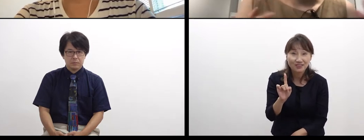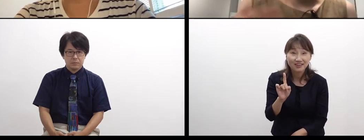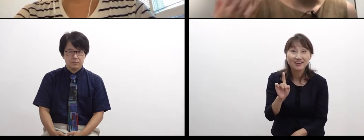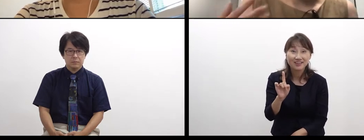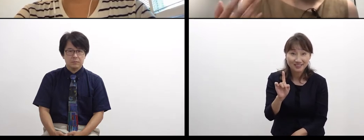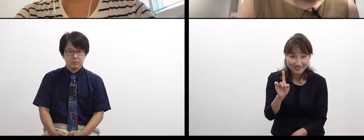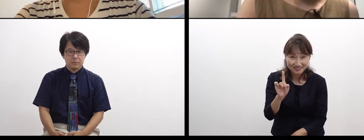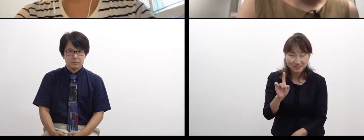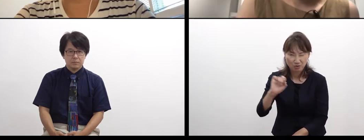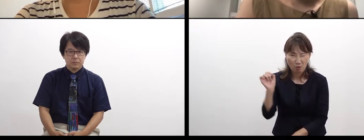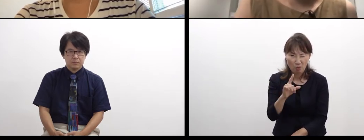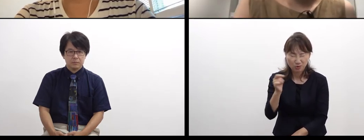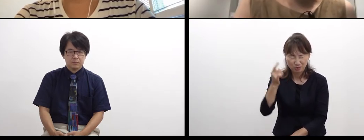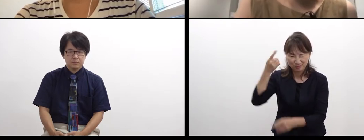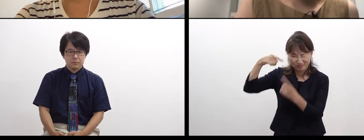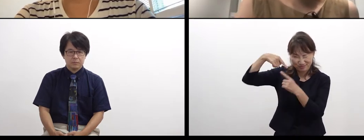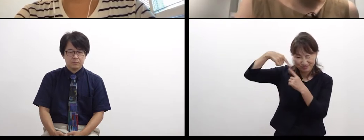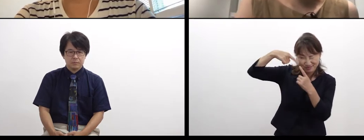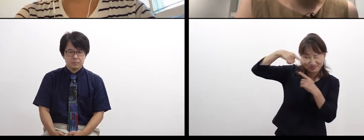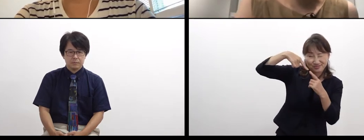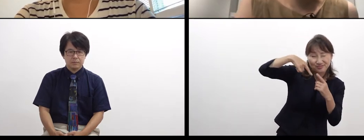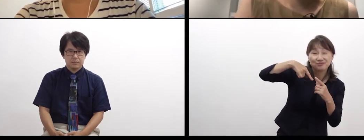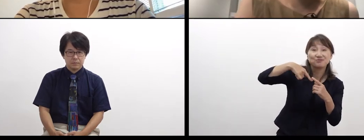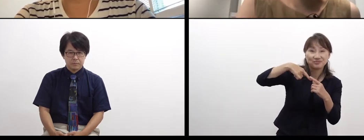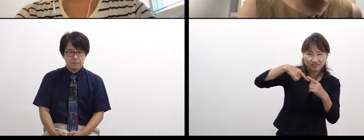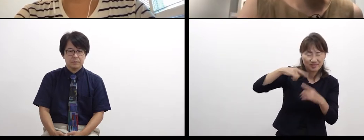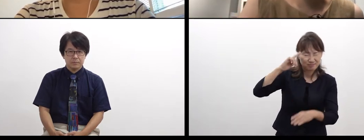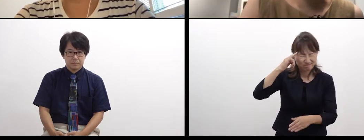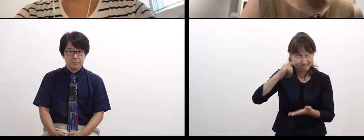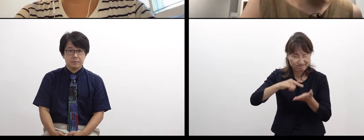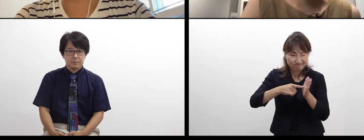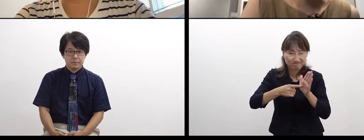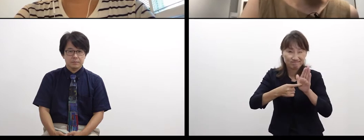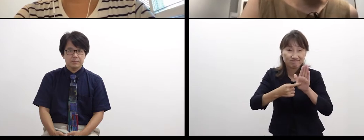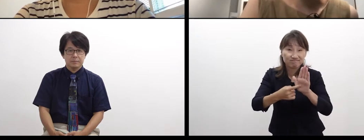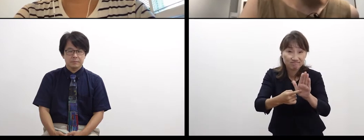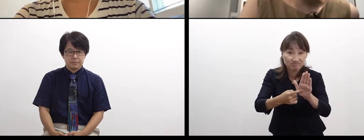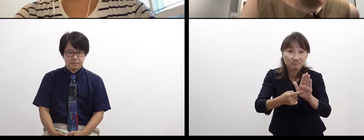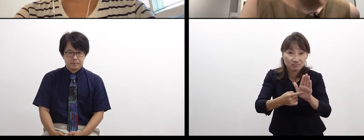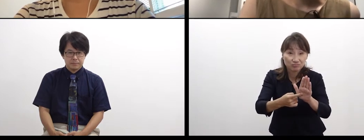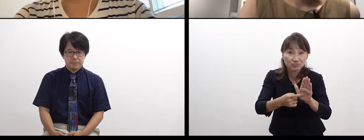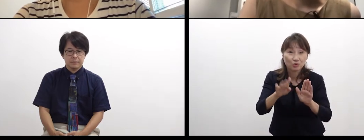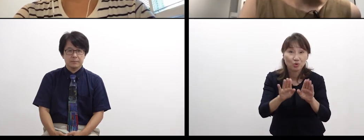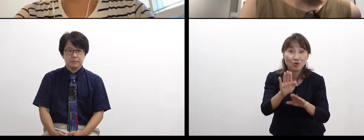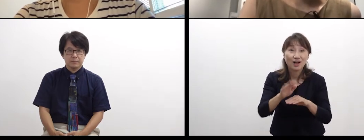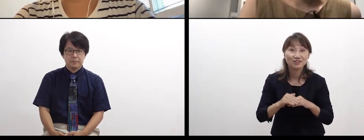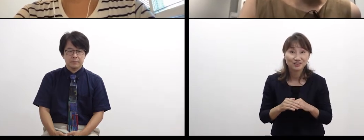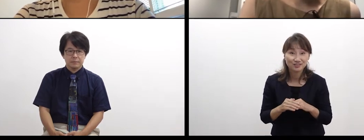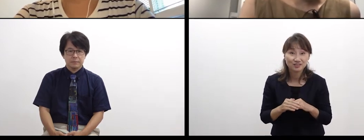I think they are doing that under the fast process. That is